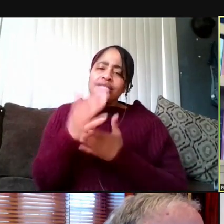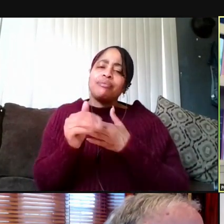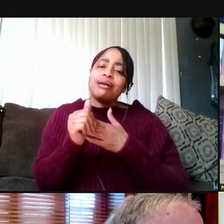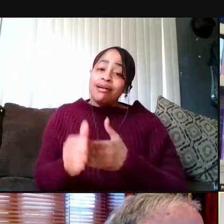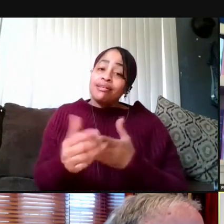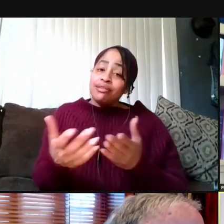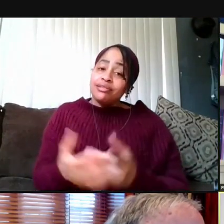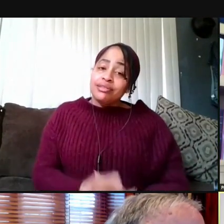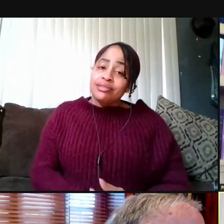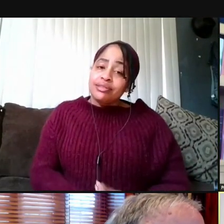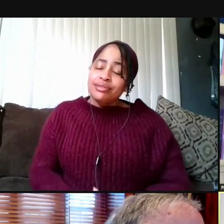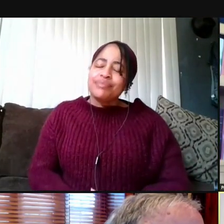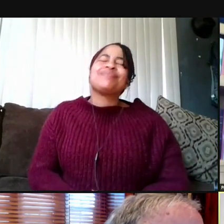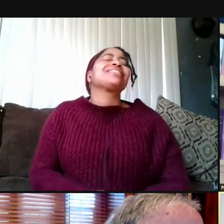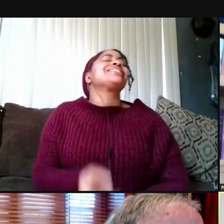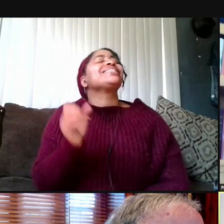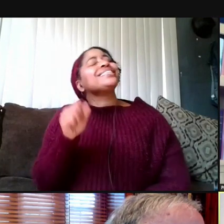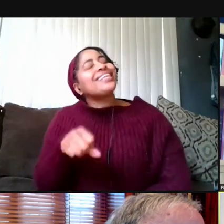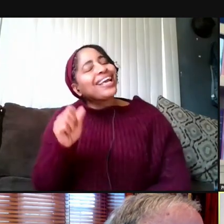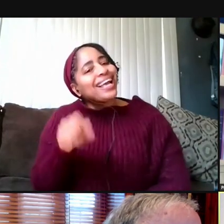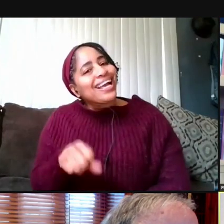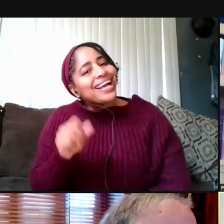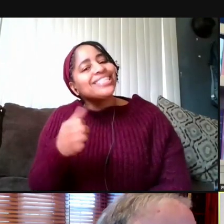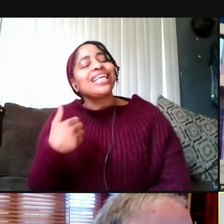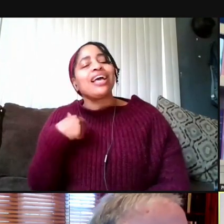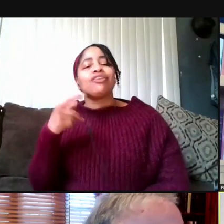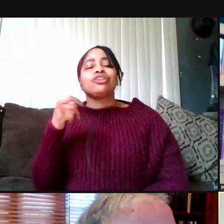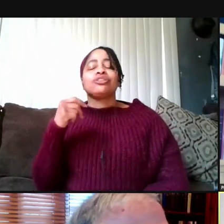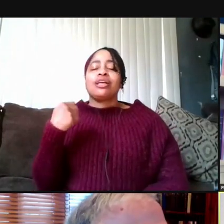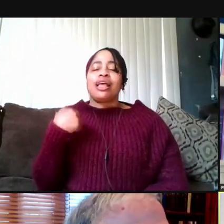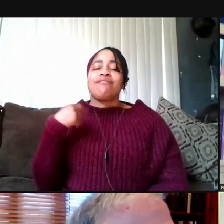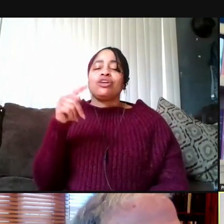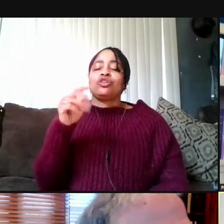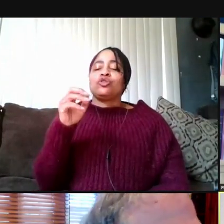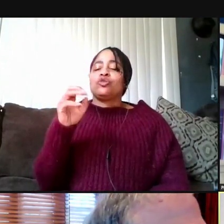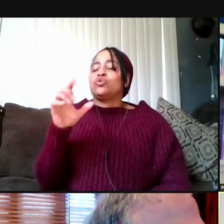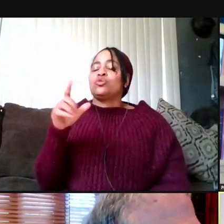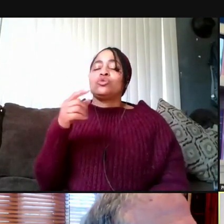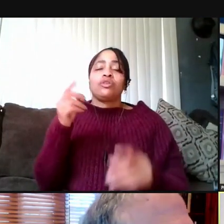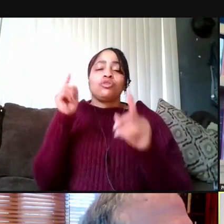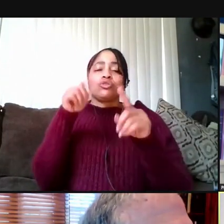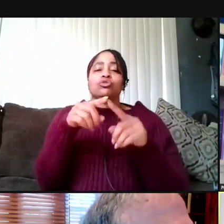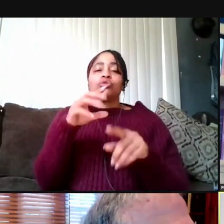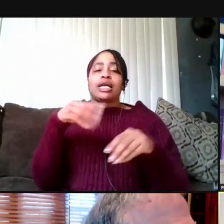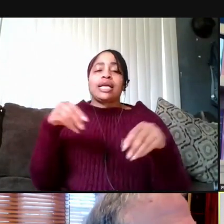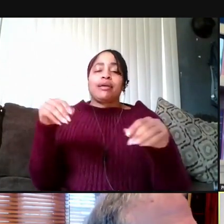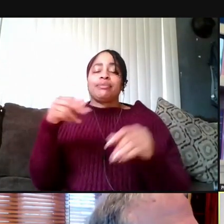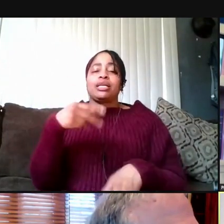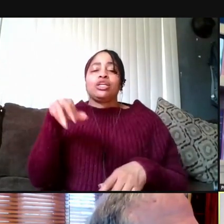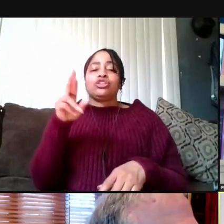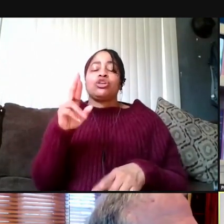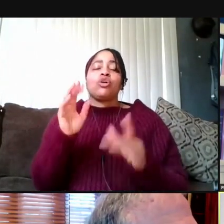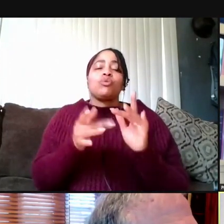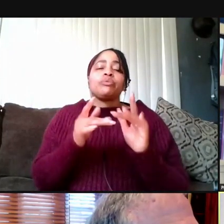Yeah, yes there's a tool. So if you just go to your campus HR website under the benefits and wellness tab,